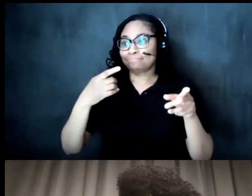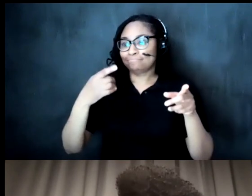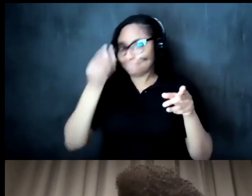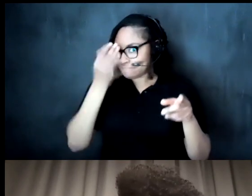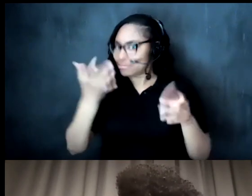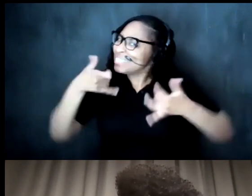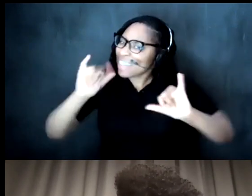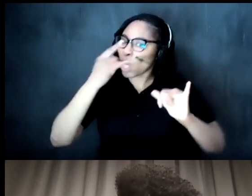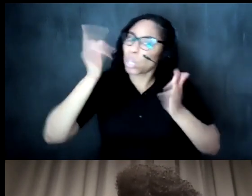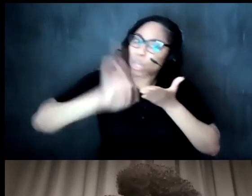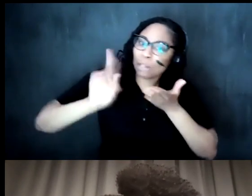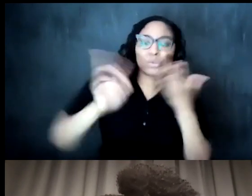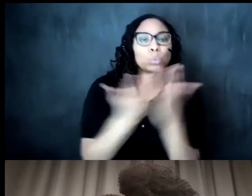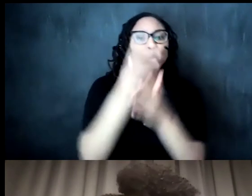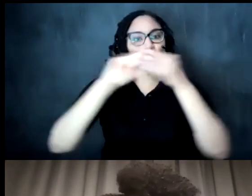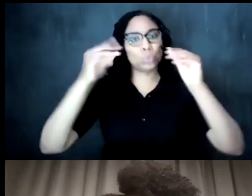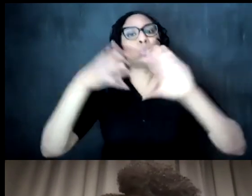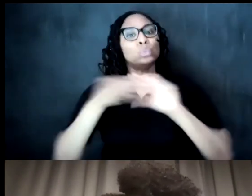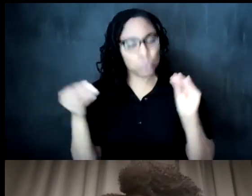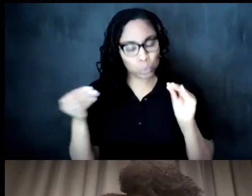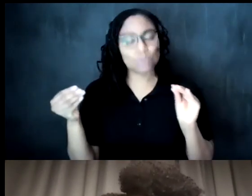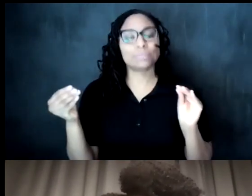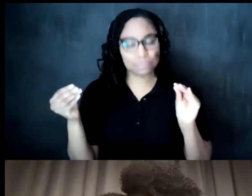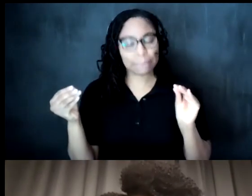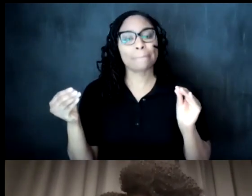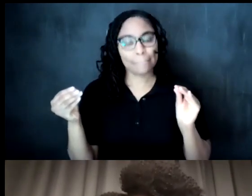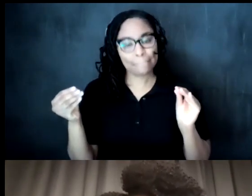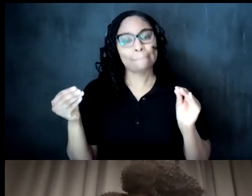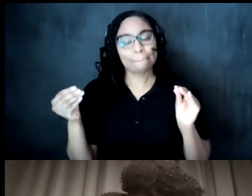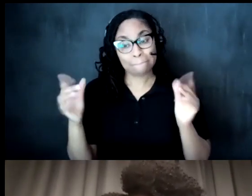new stories and new testaments but i would say that most of the people that lives